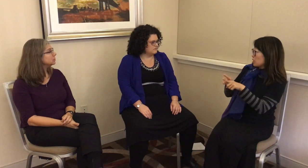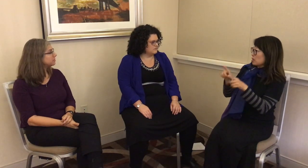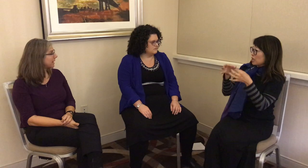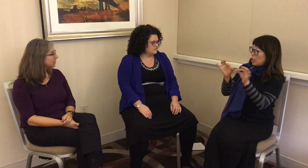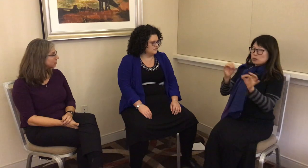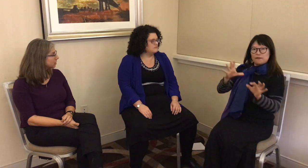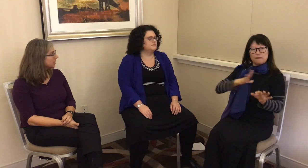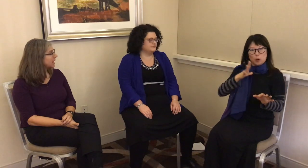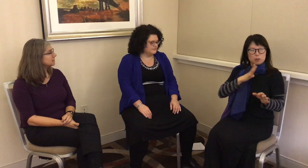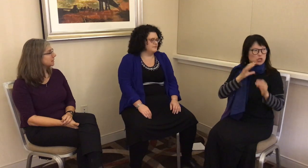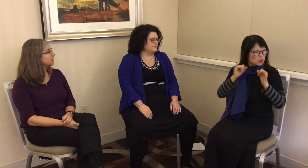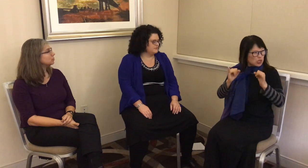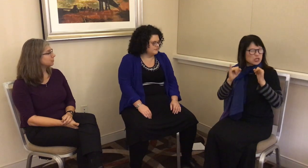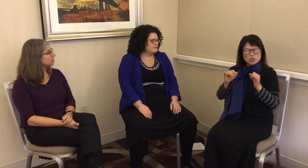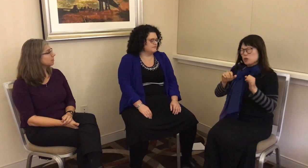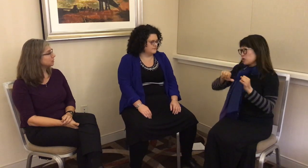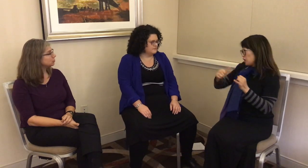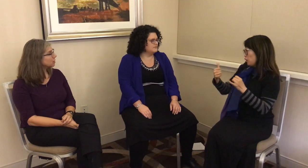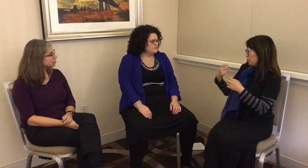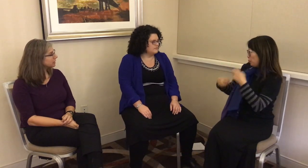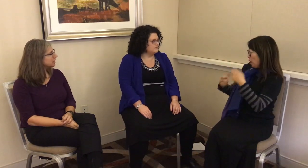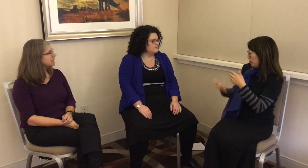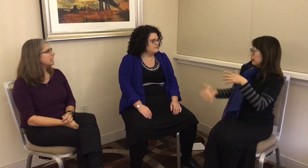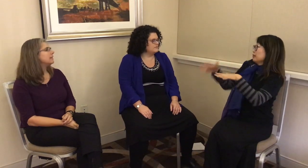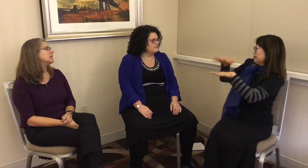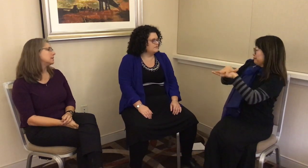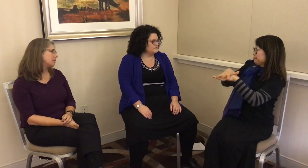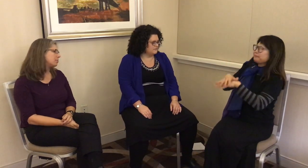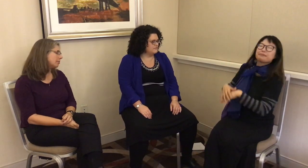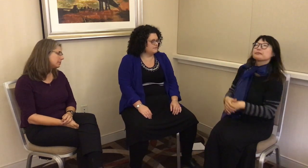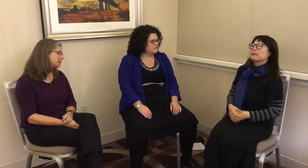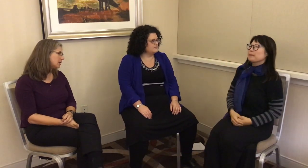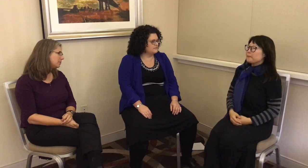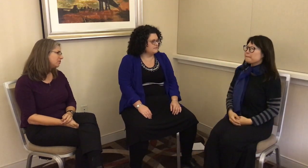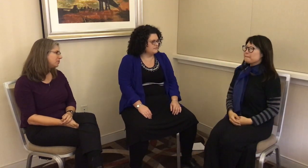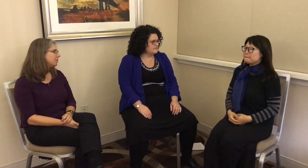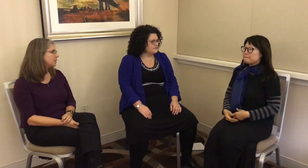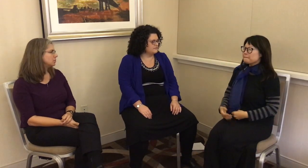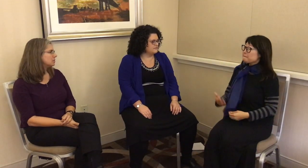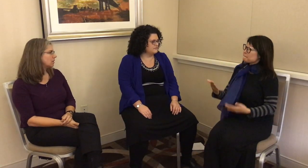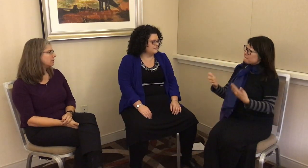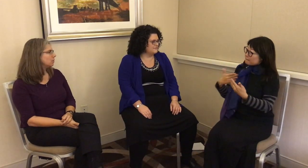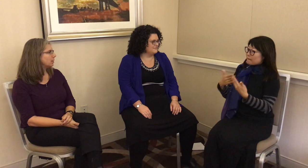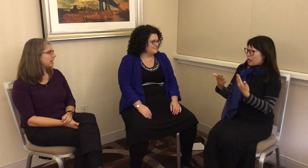Spanish as the language of formal instruction. That’s another problem on top of those who